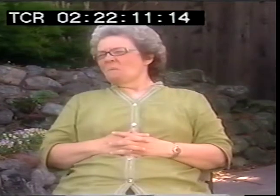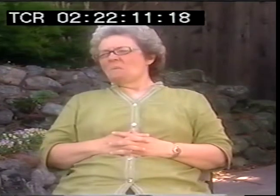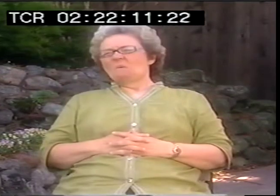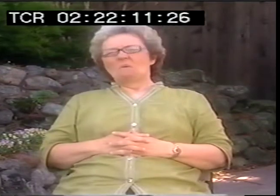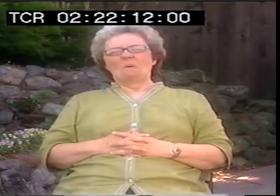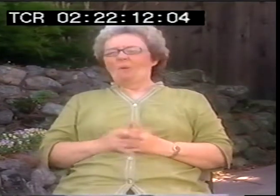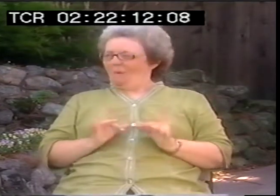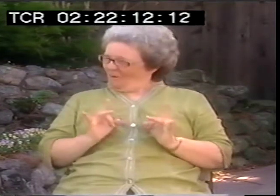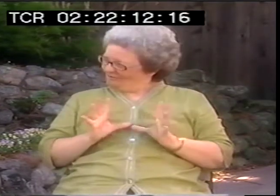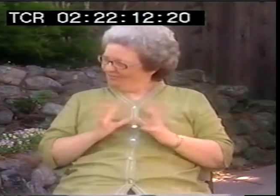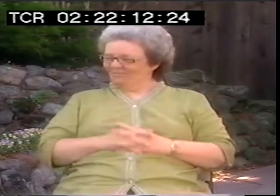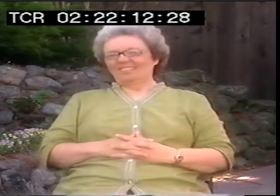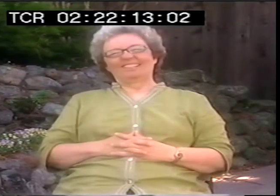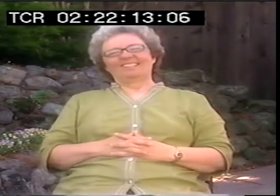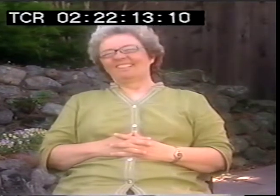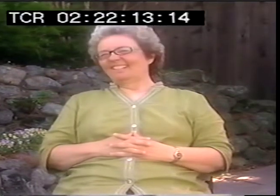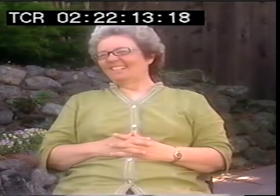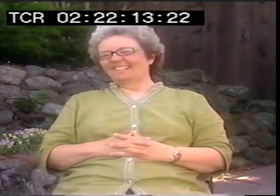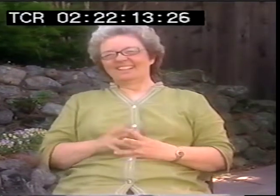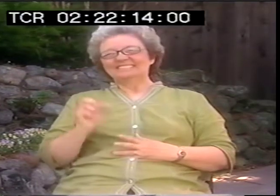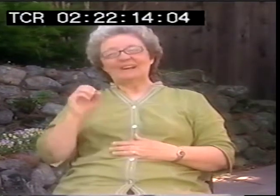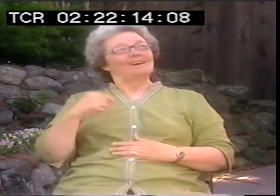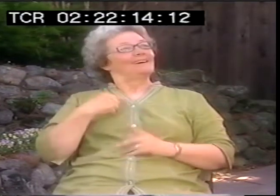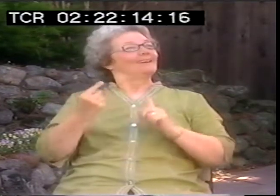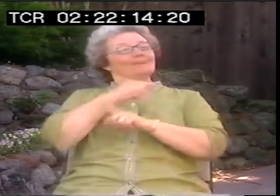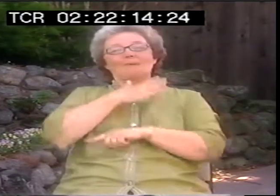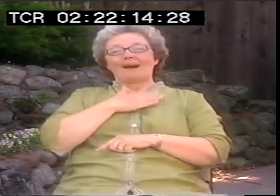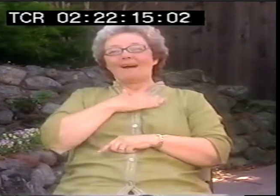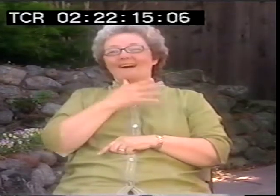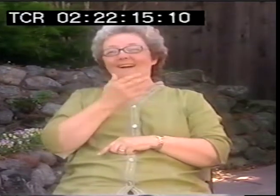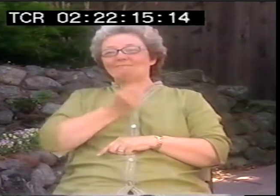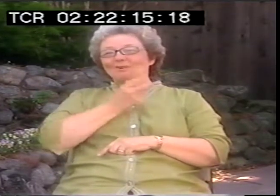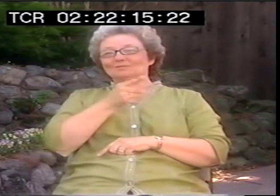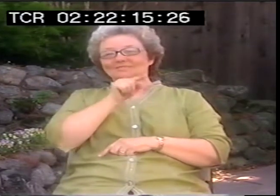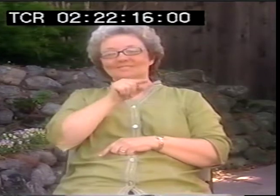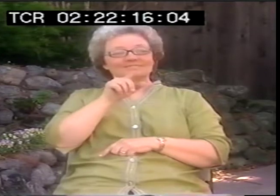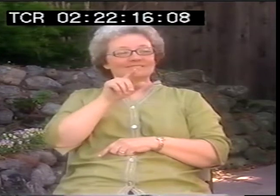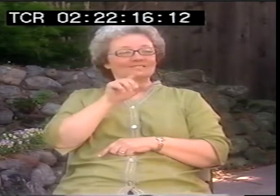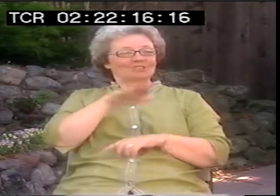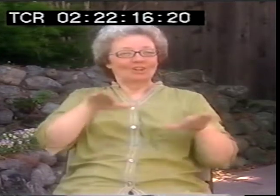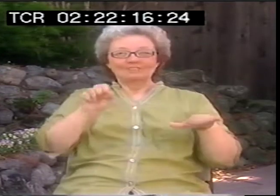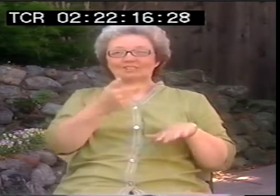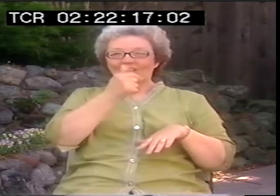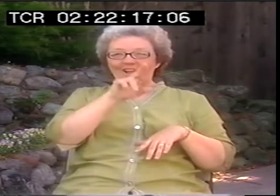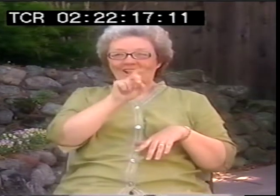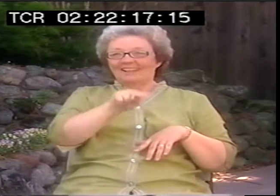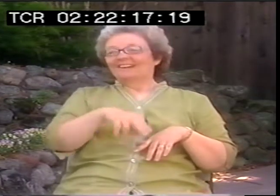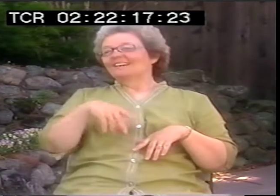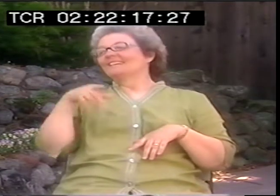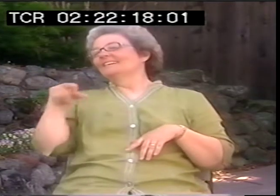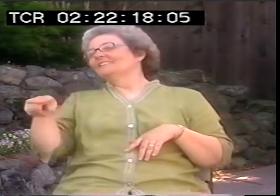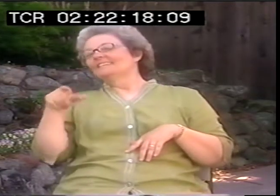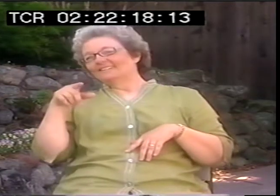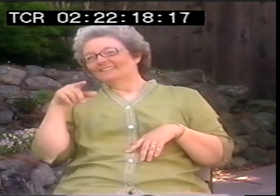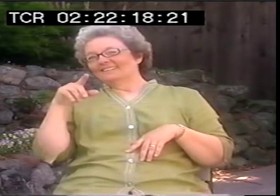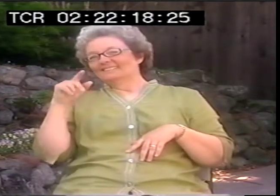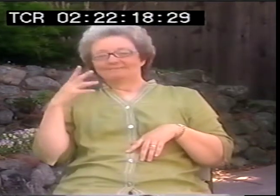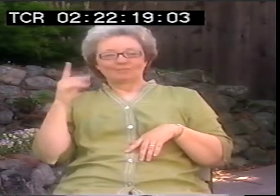But I'm telling you they're suffering horribly, the way it's working now. So that poem, "The Children's Garden" and "The Door,"